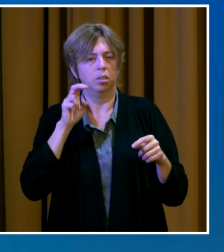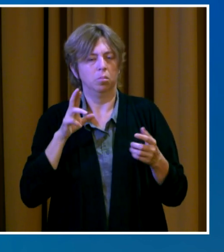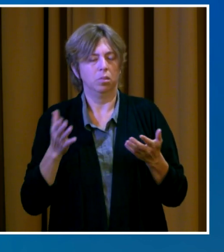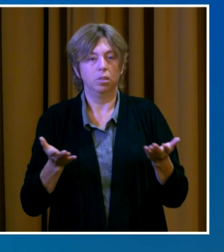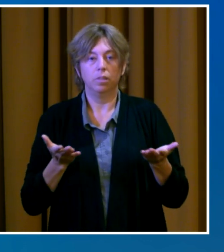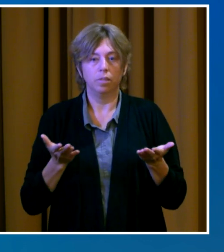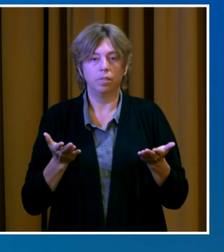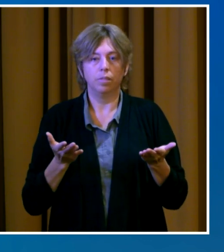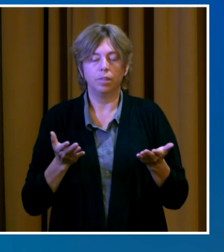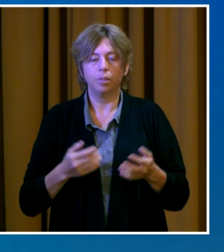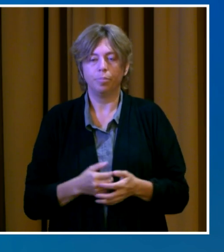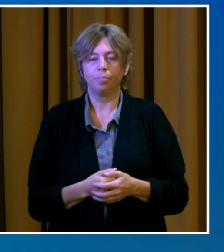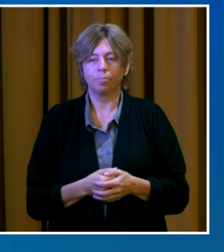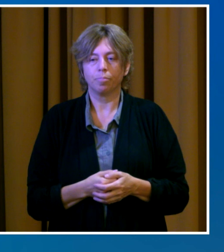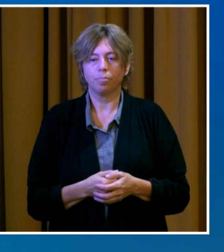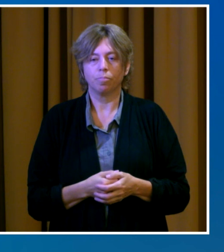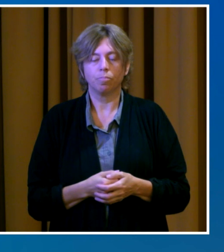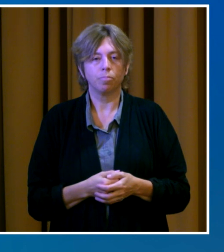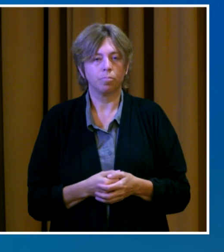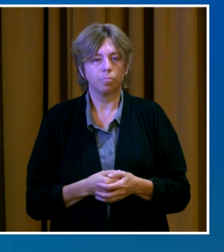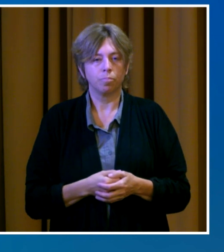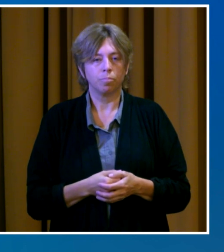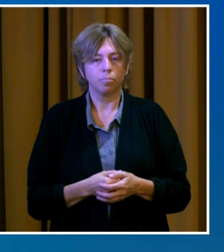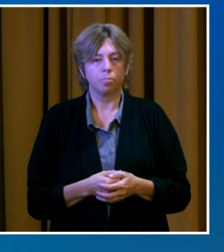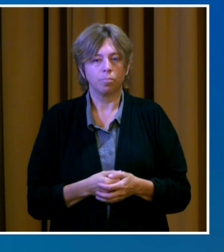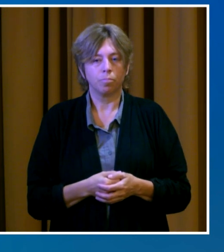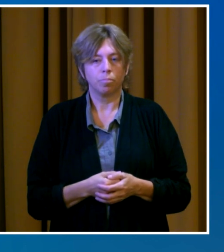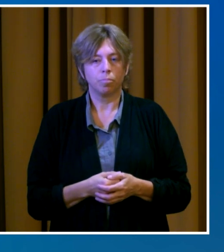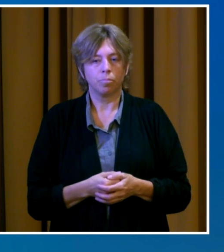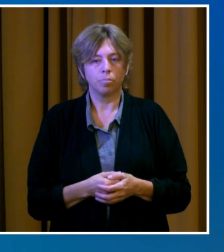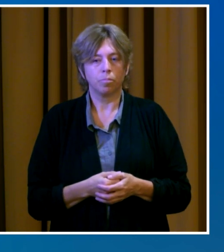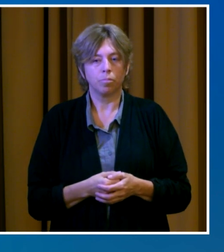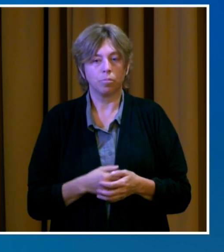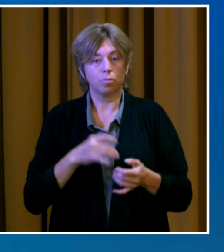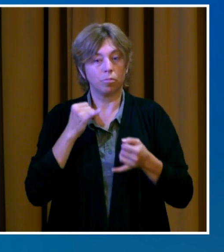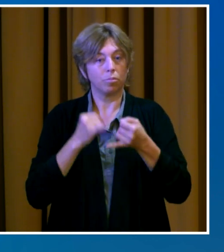Finally, an update for our small business community,.